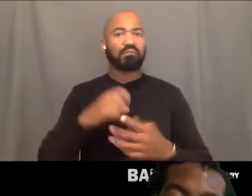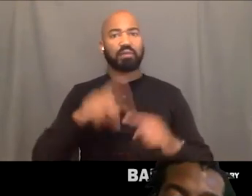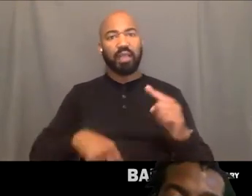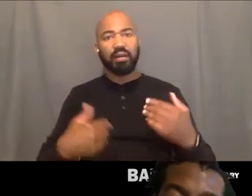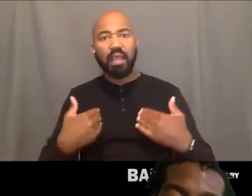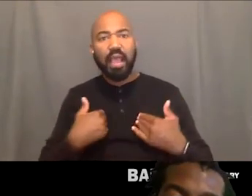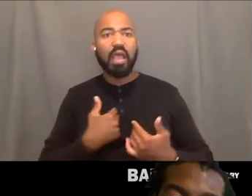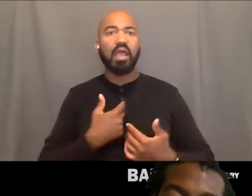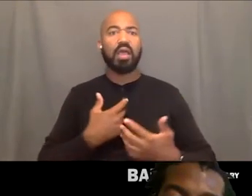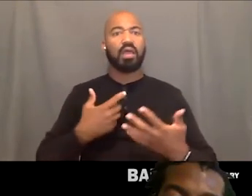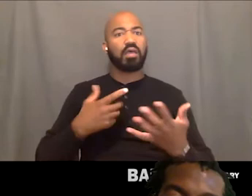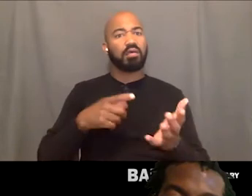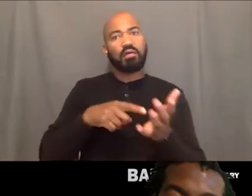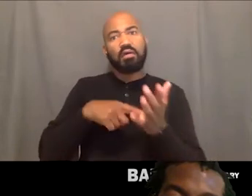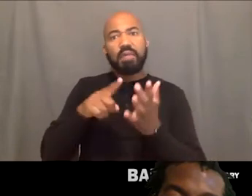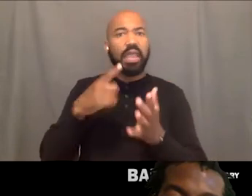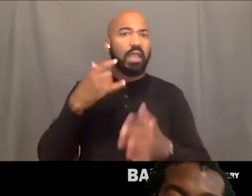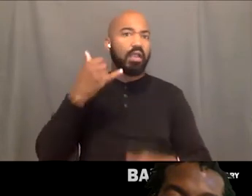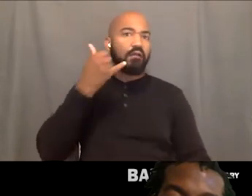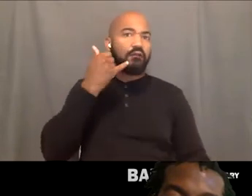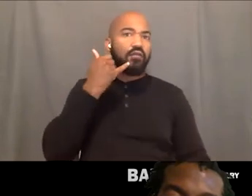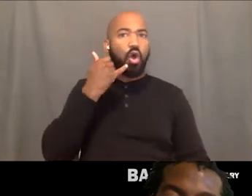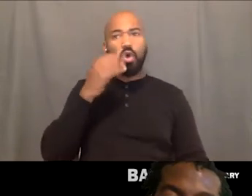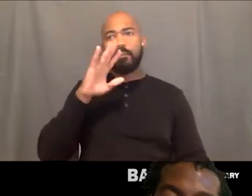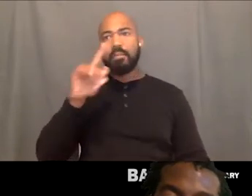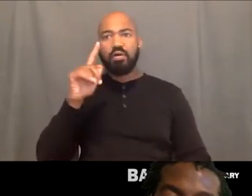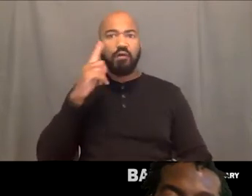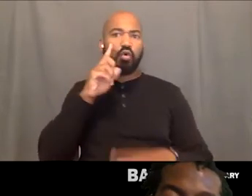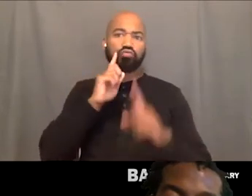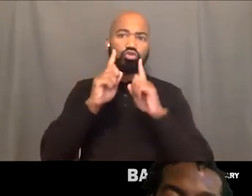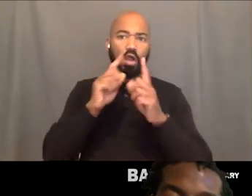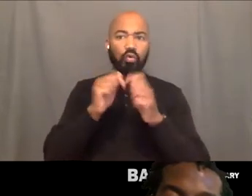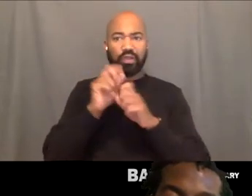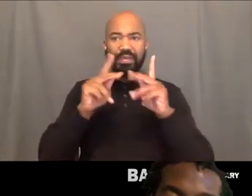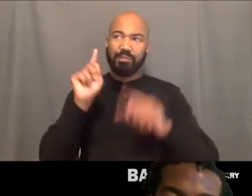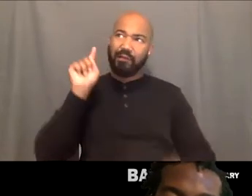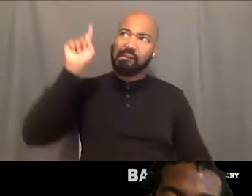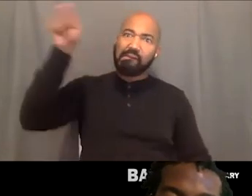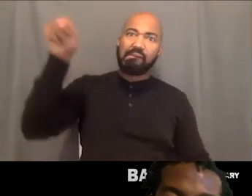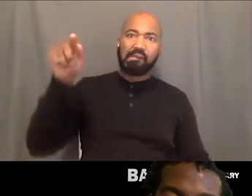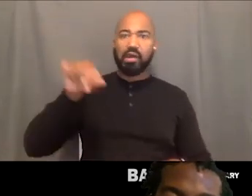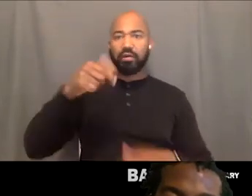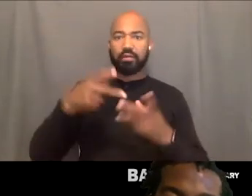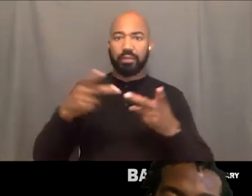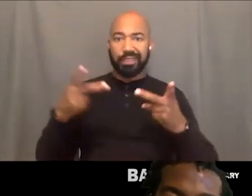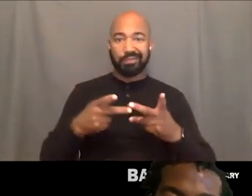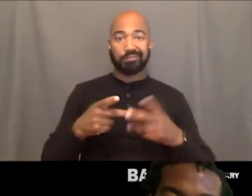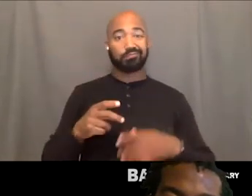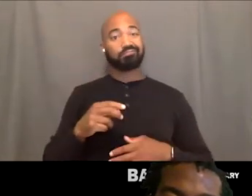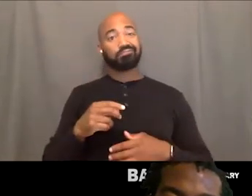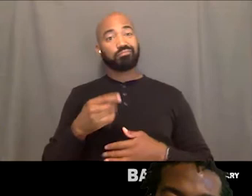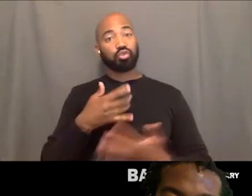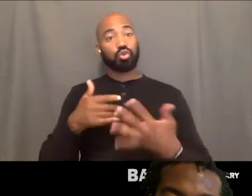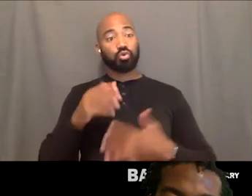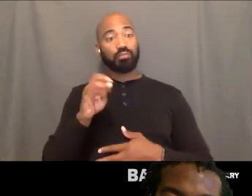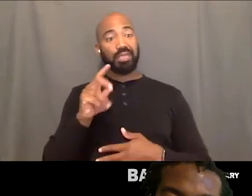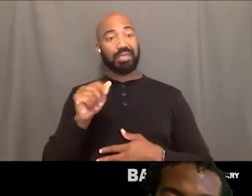those high phone bills to pay to talk to their family in these different places. So... social media's like I'm just on it 24/7.